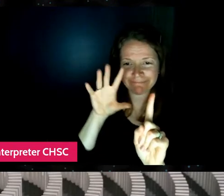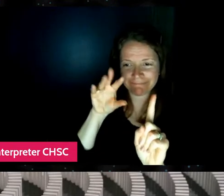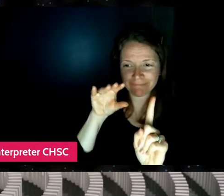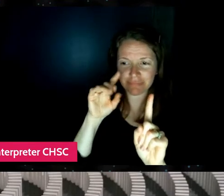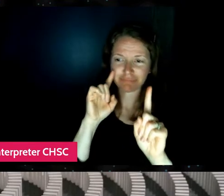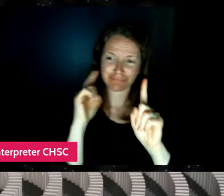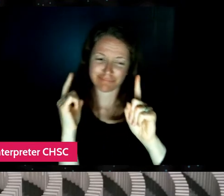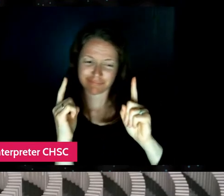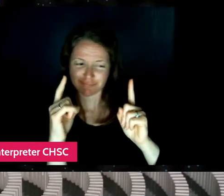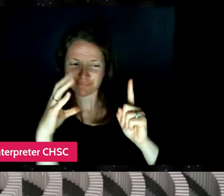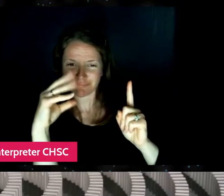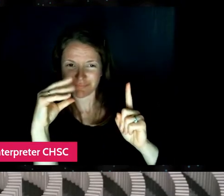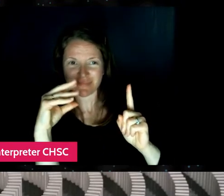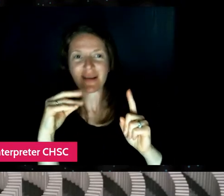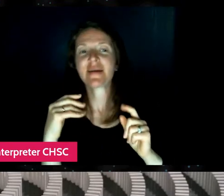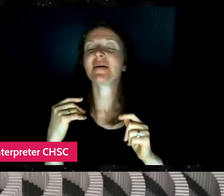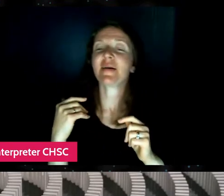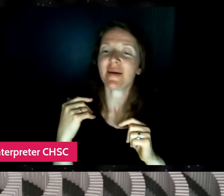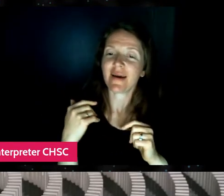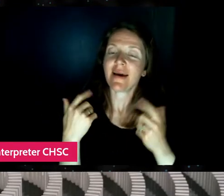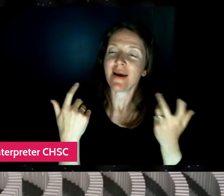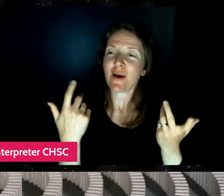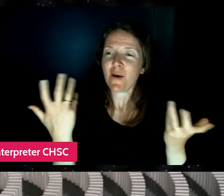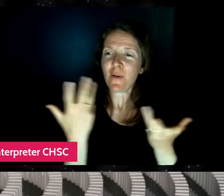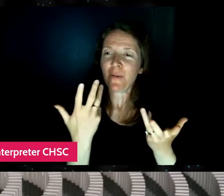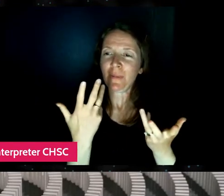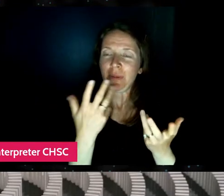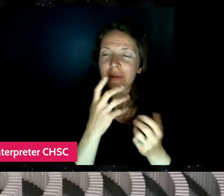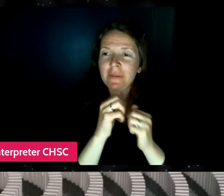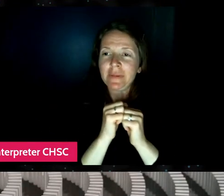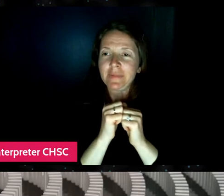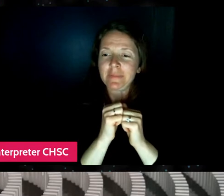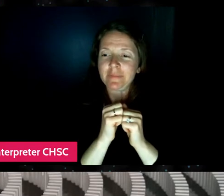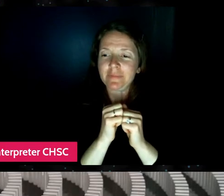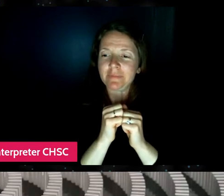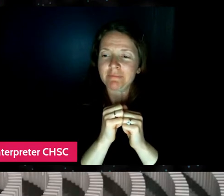I think what was very instructive